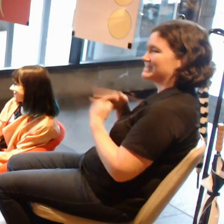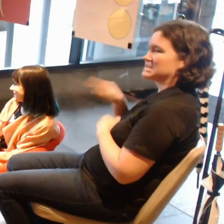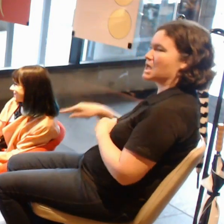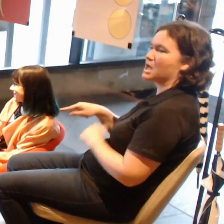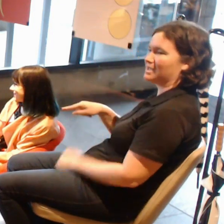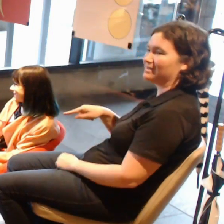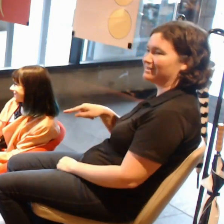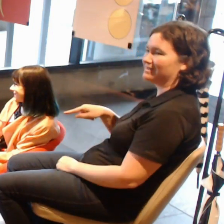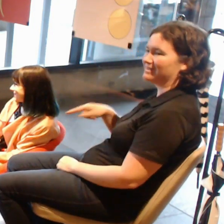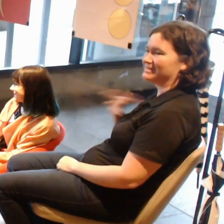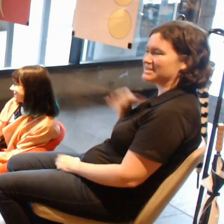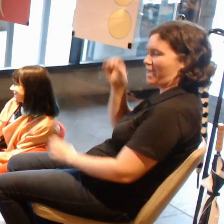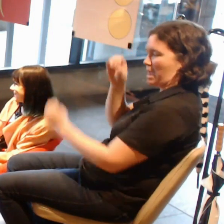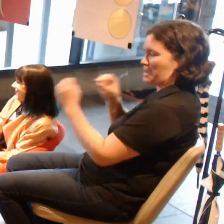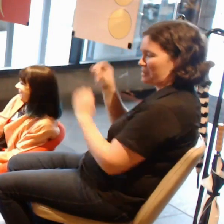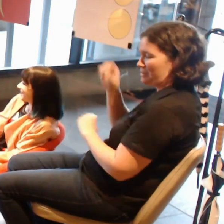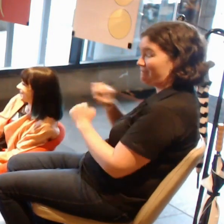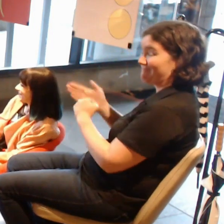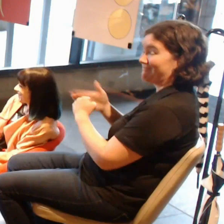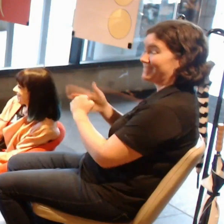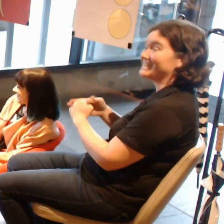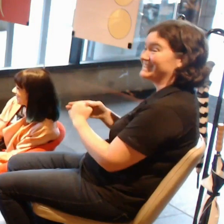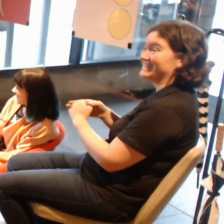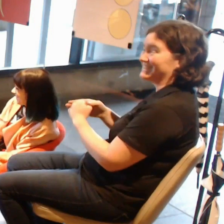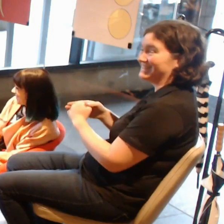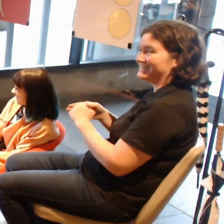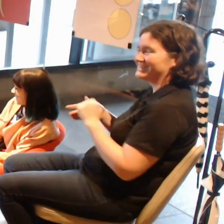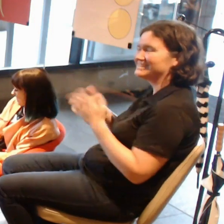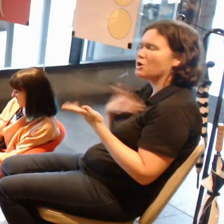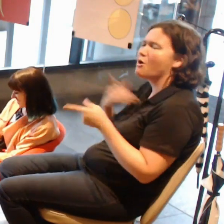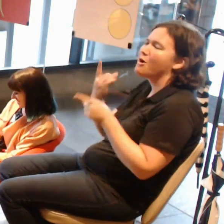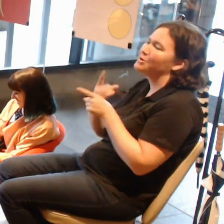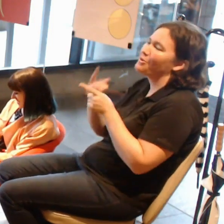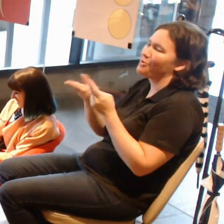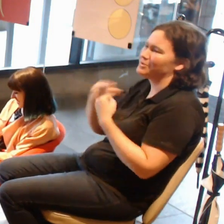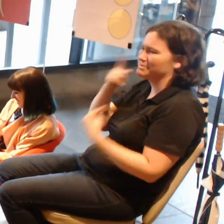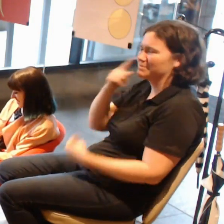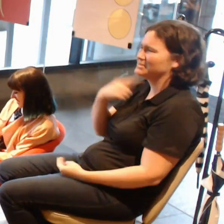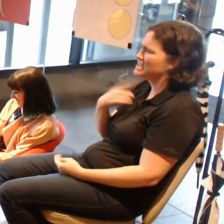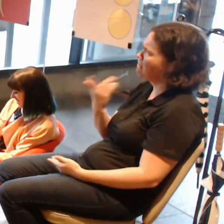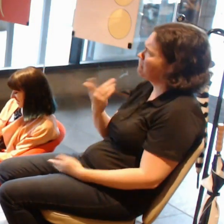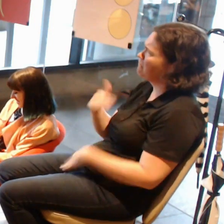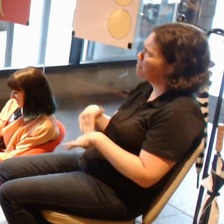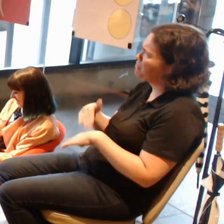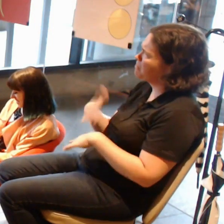just, yeah, talk to people and own up to what you're having trouble with, 'cause somebody else has probably found a fix,